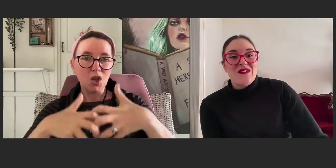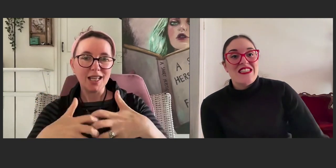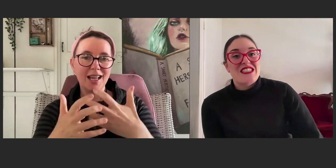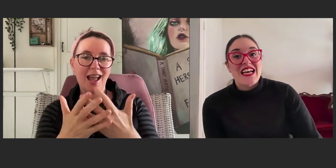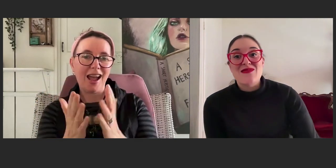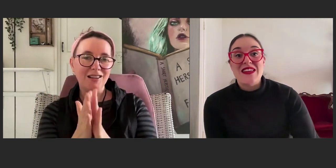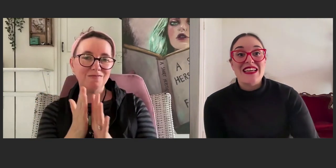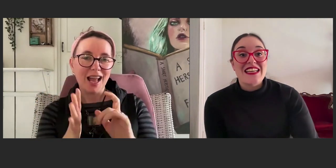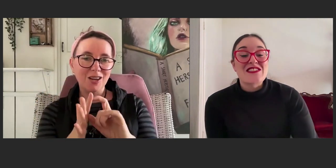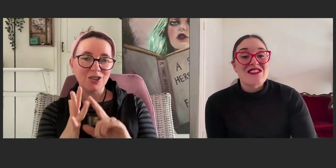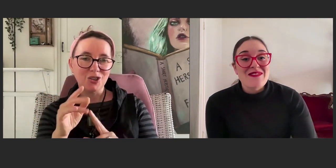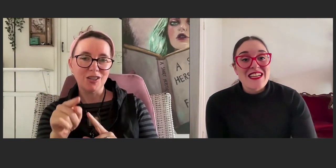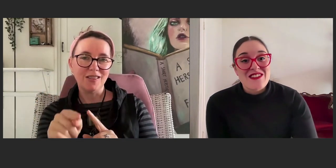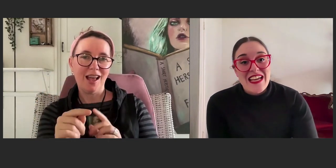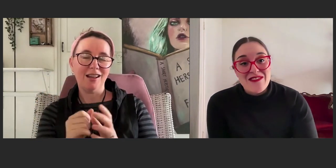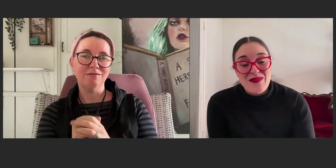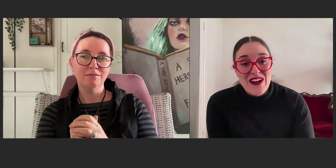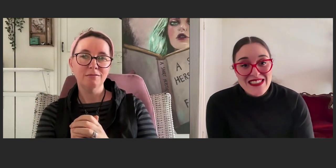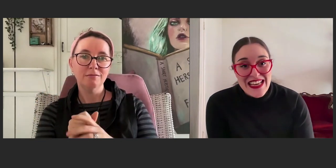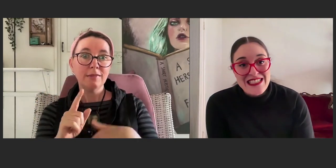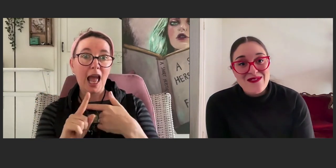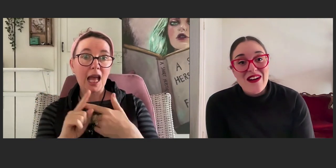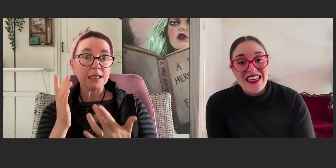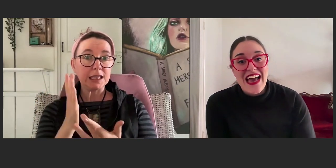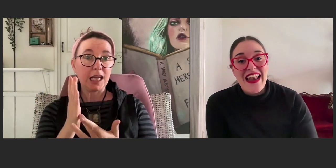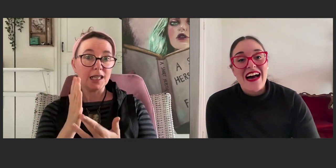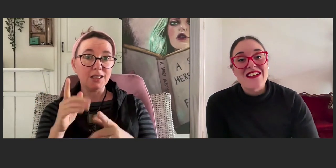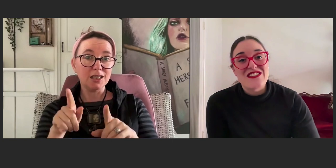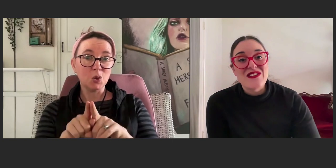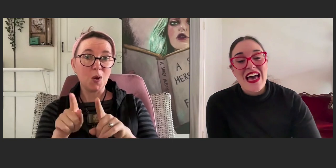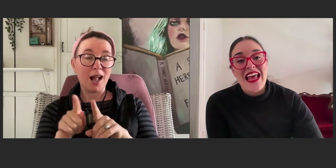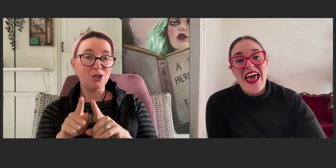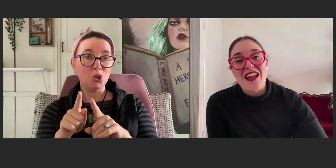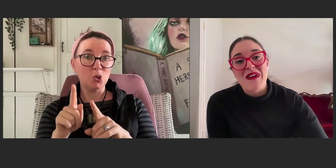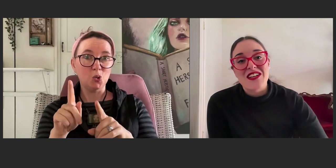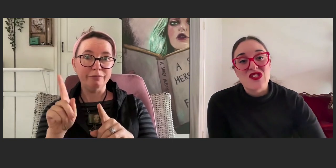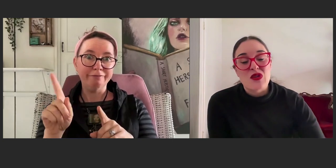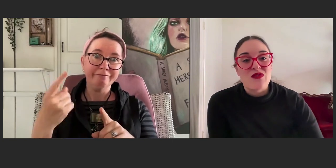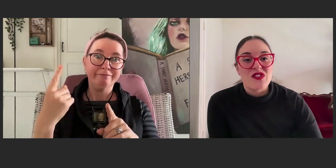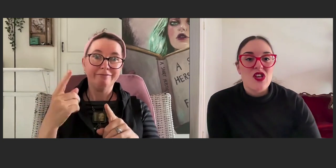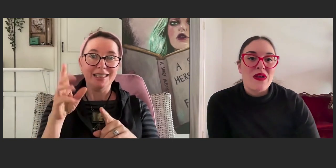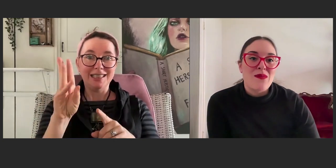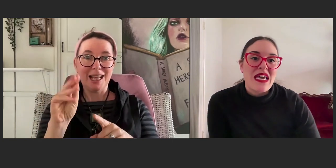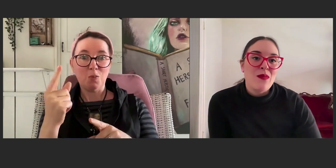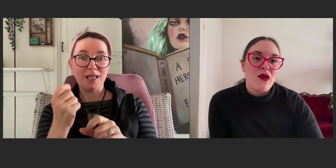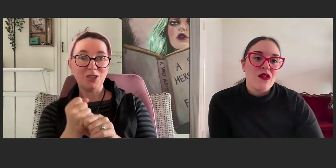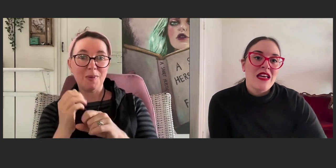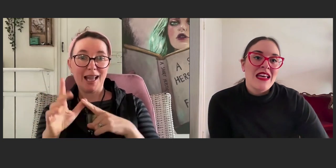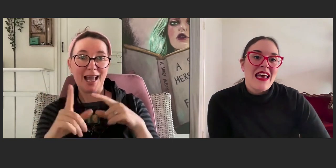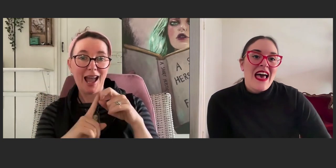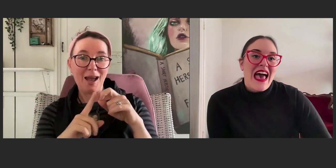which has been an extremely creative process, working out how to do that and how to make it suitable for so many people.